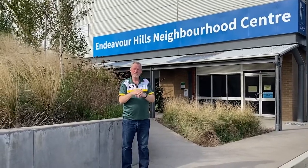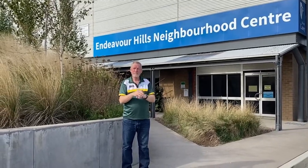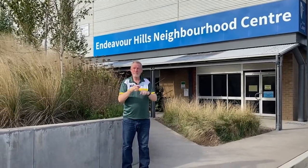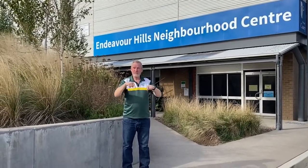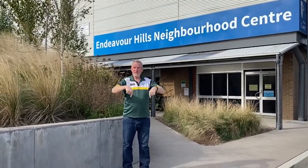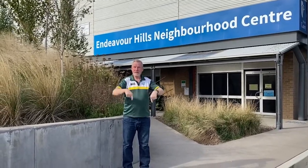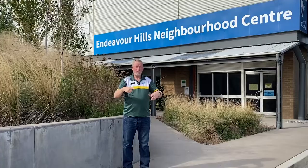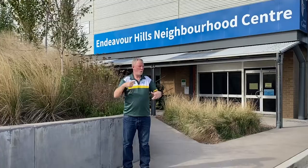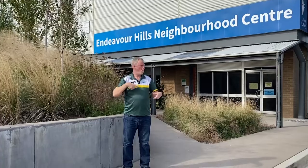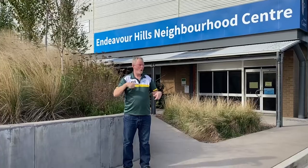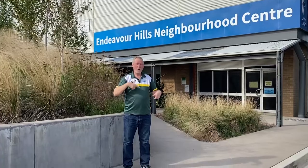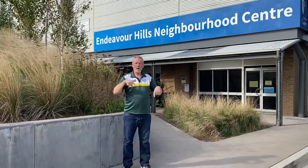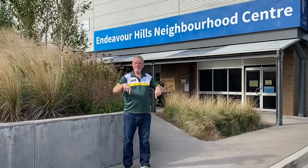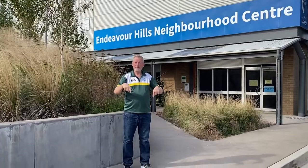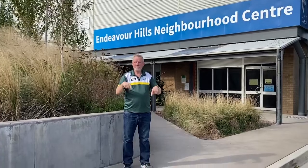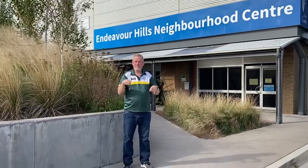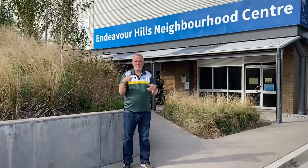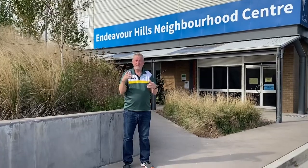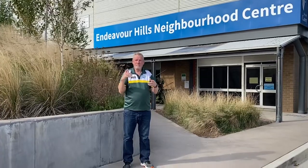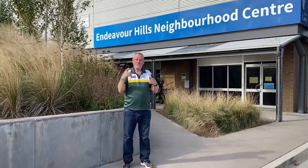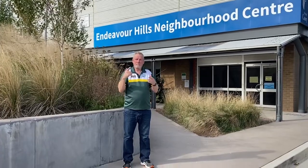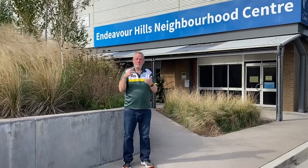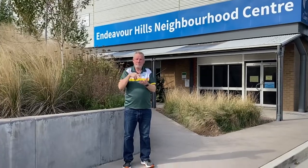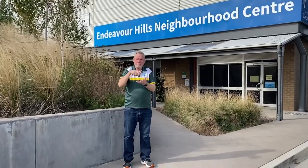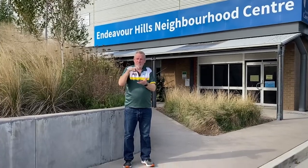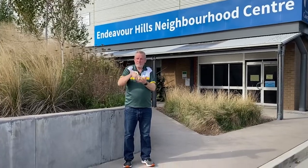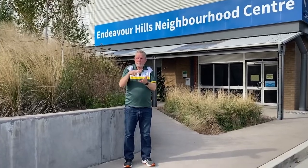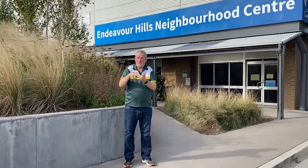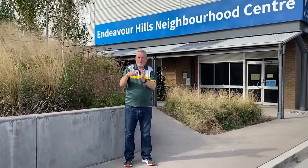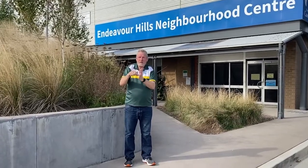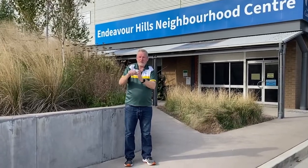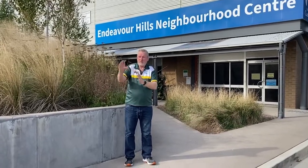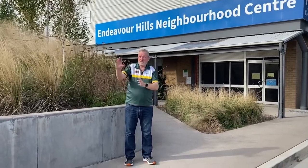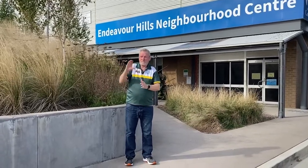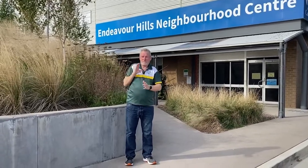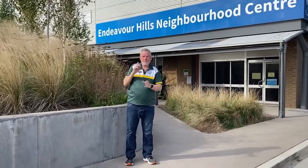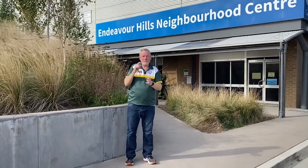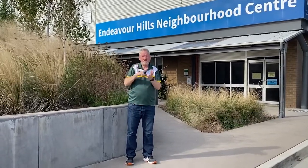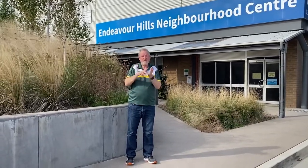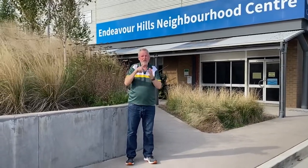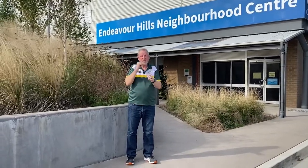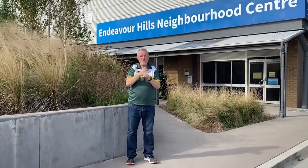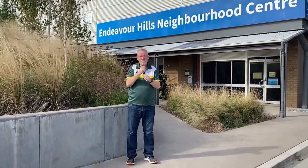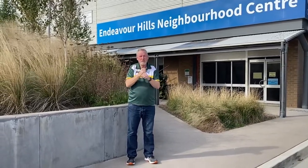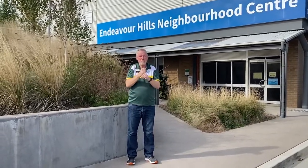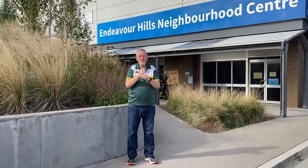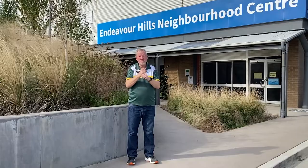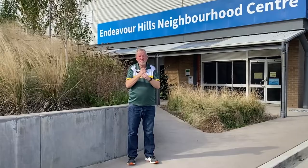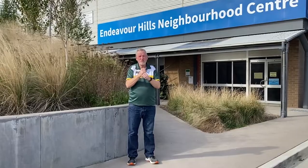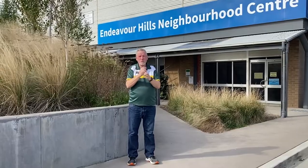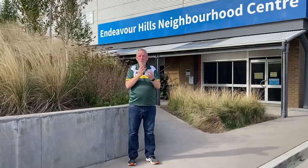Why are we here today? We have received funding from the government as